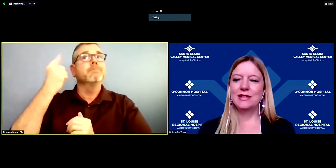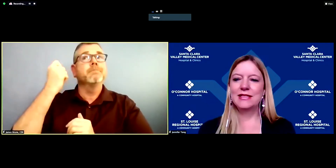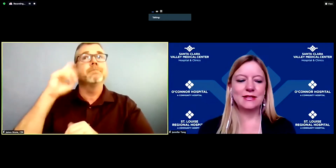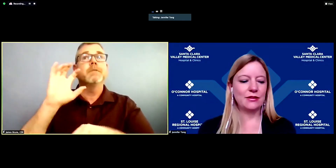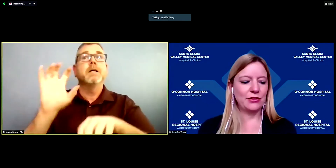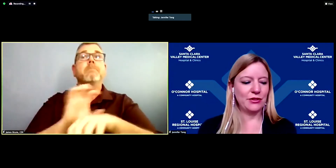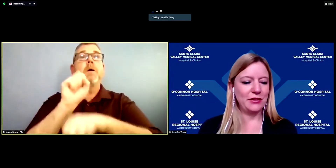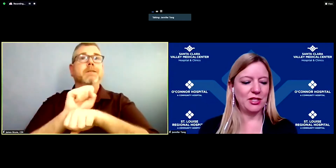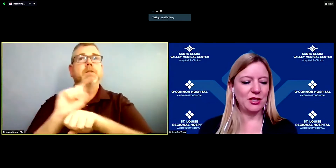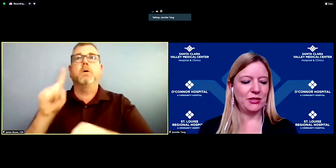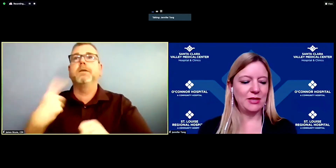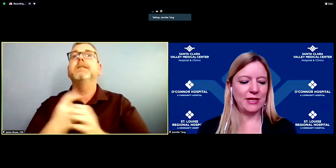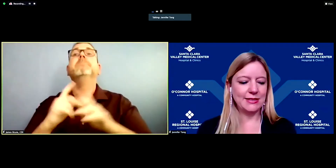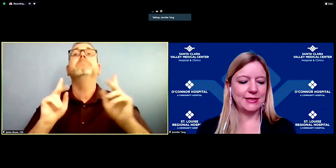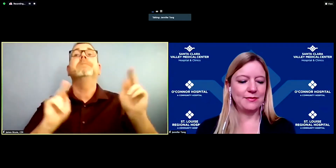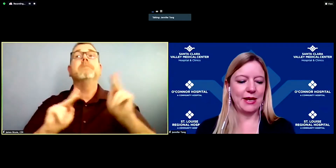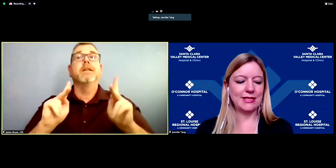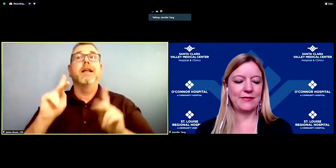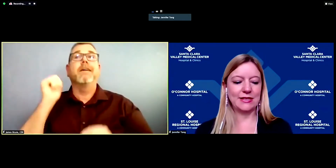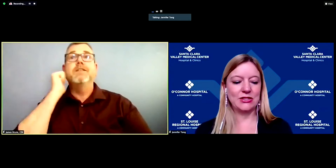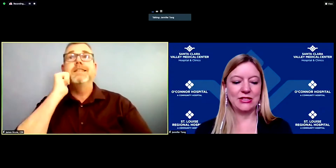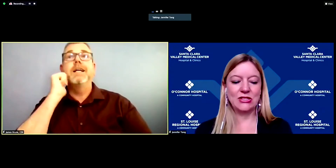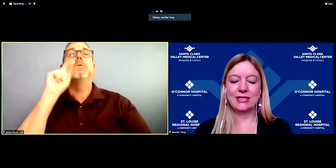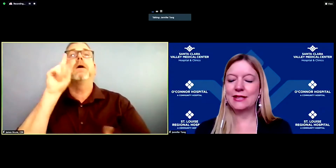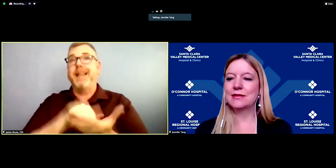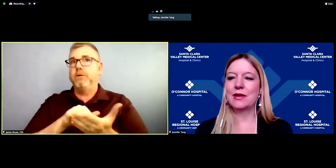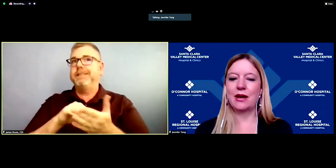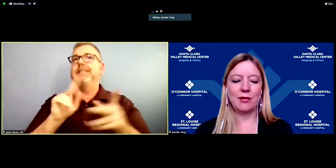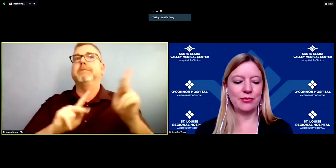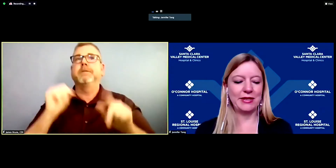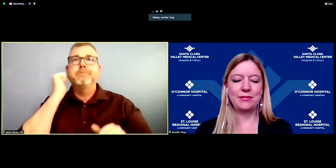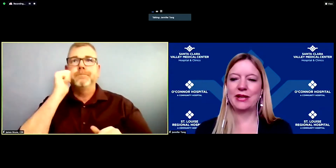This is the third community-based mass vaccination site operated by the